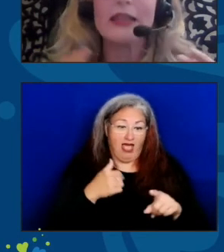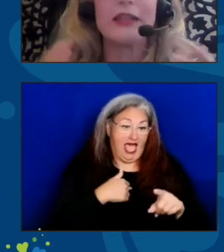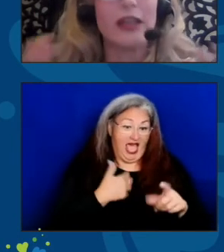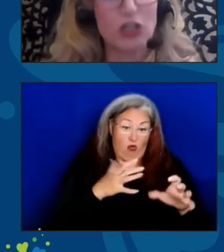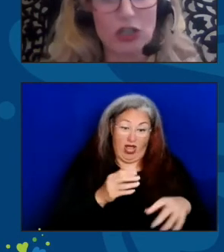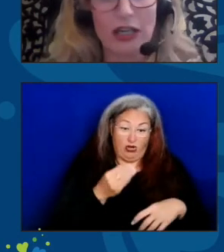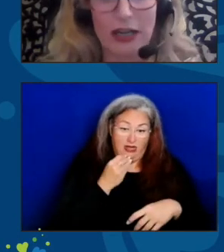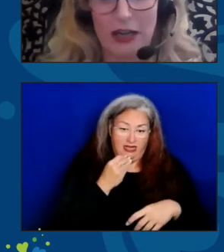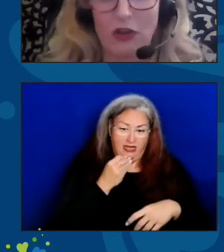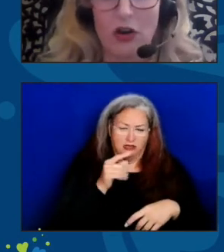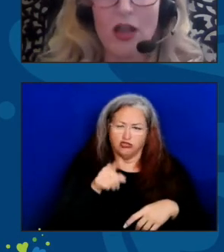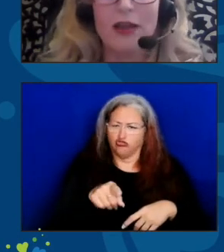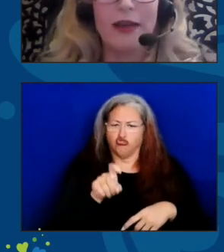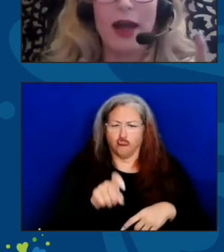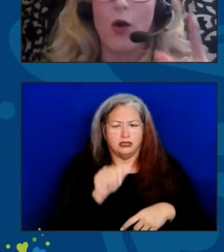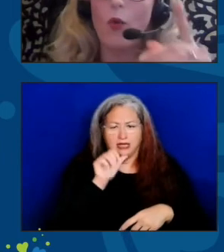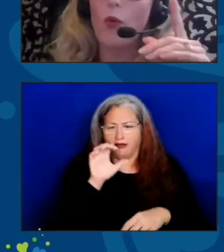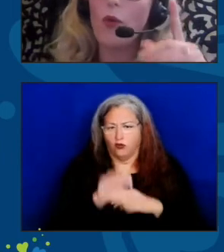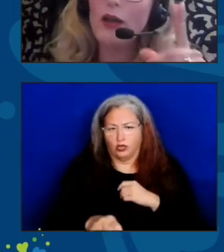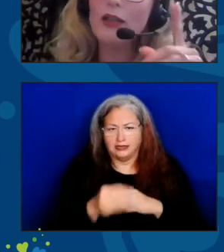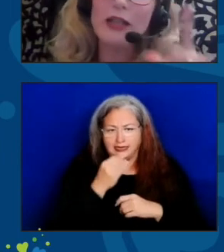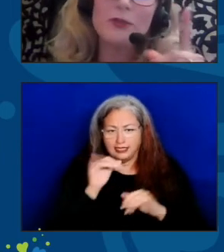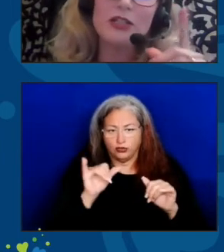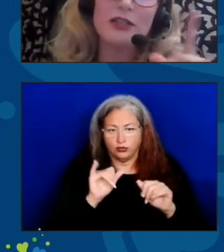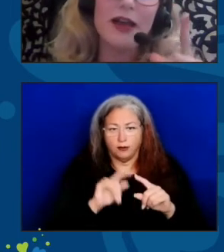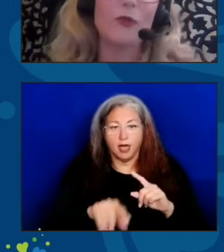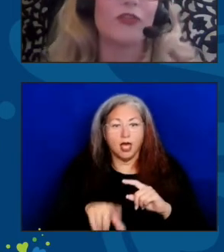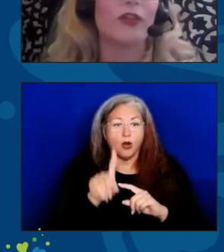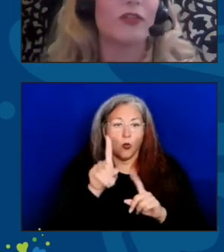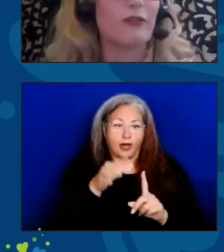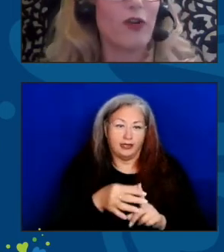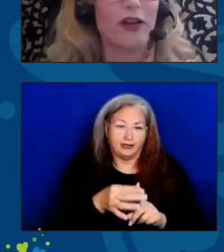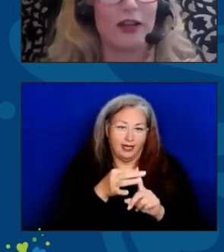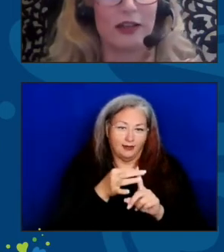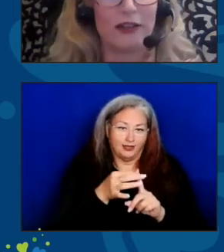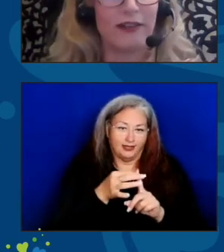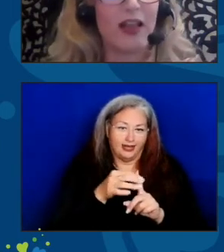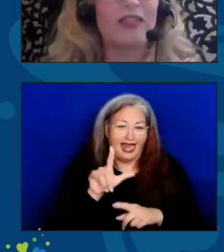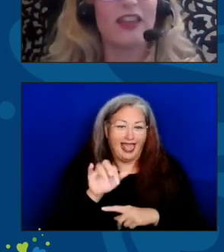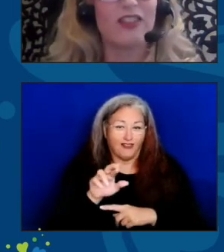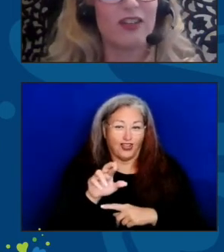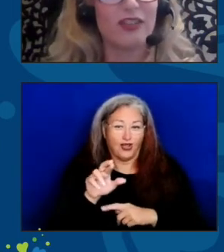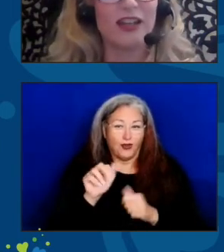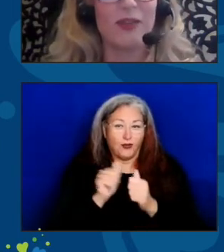then they shouldn't eat it either. Now, one exception to that was the liver and onions. They loved it.